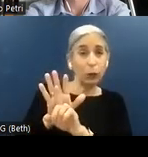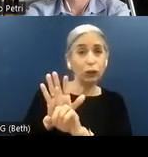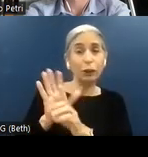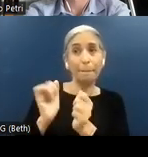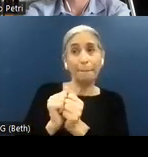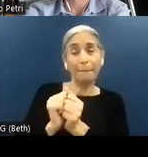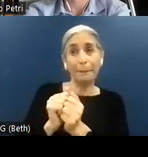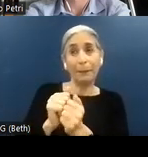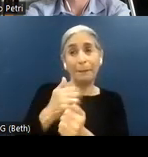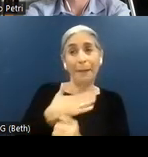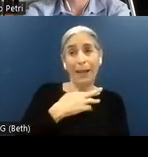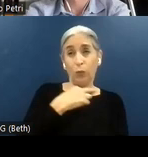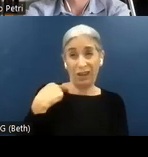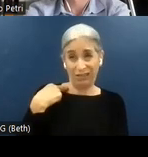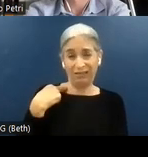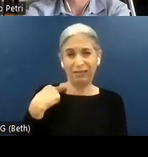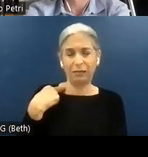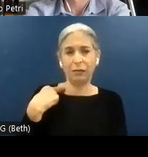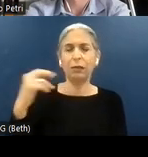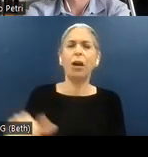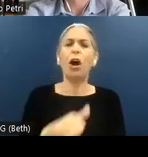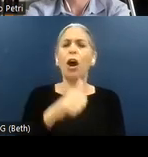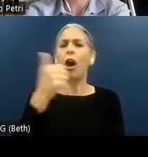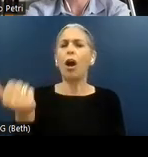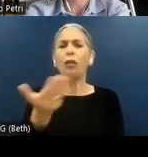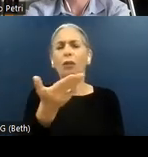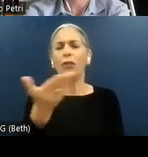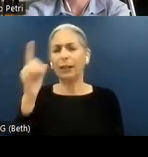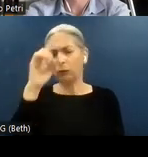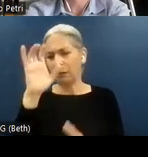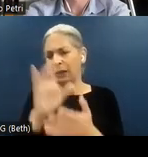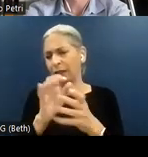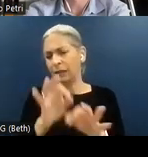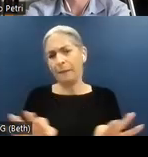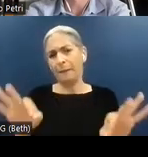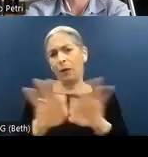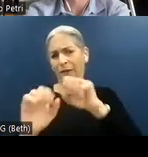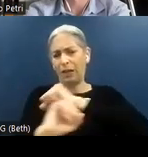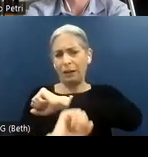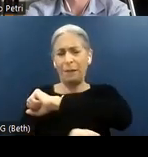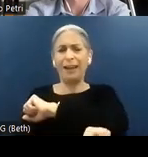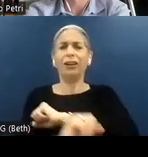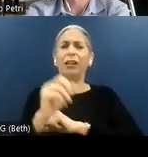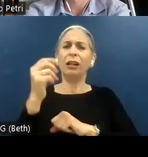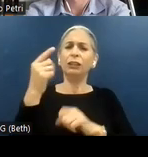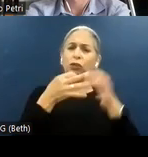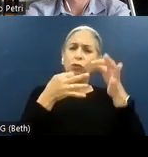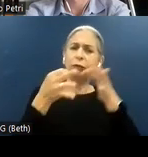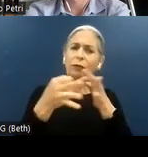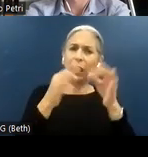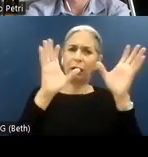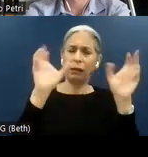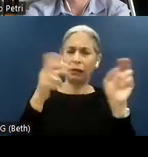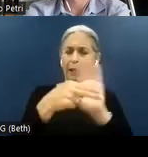Another parameter we believe is fundamental is identifying a classification for responsibility.